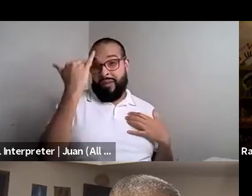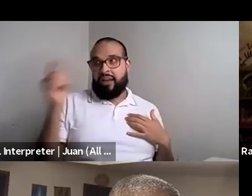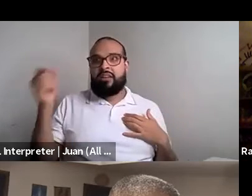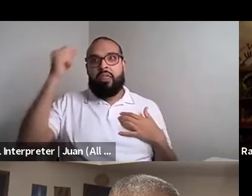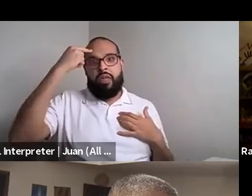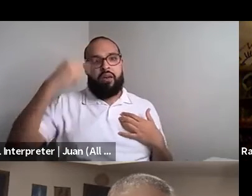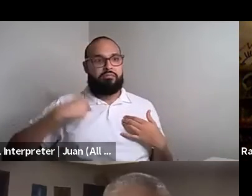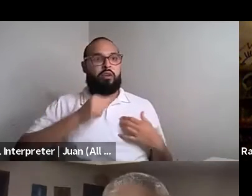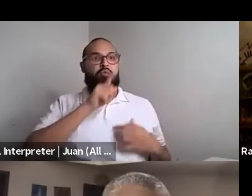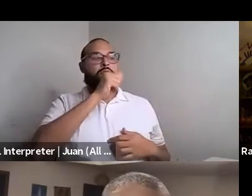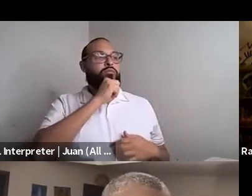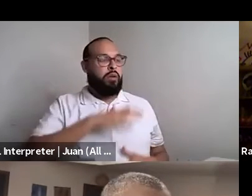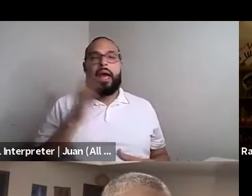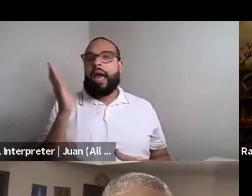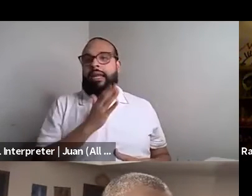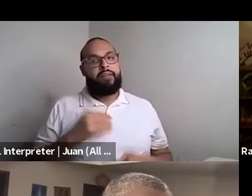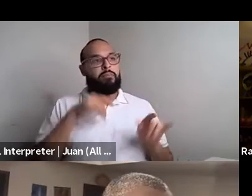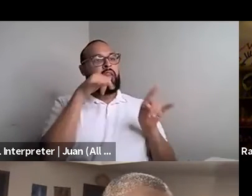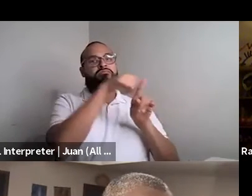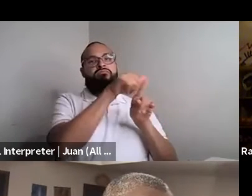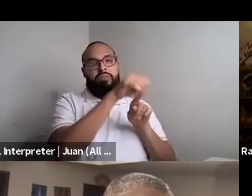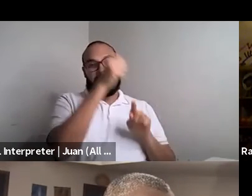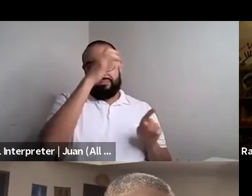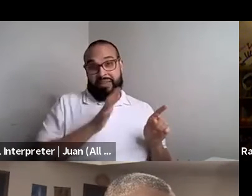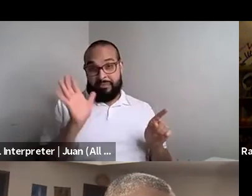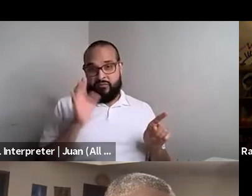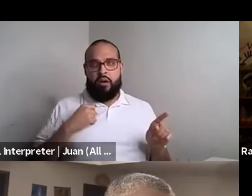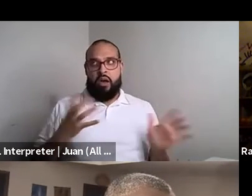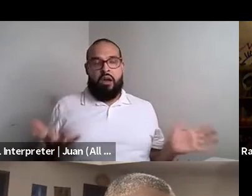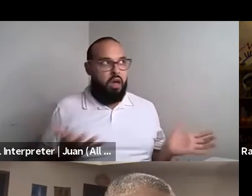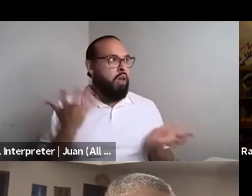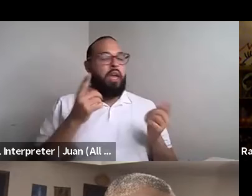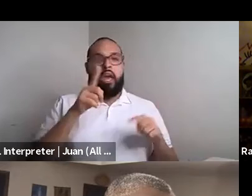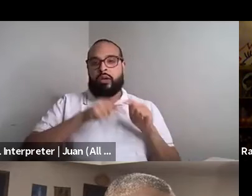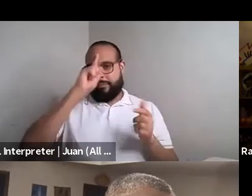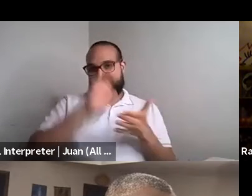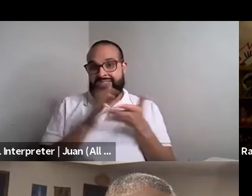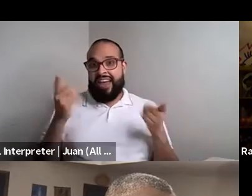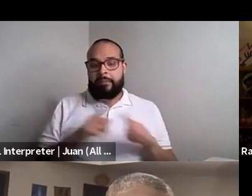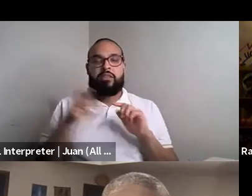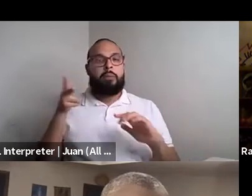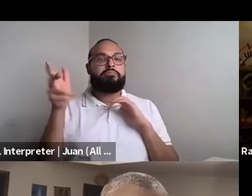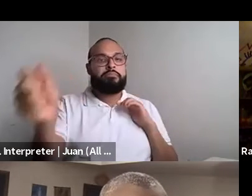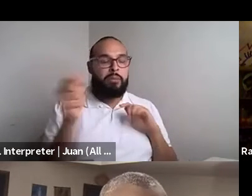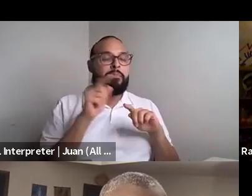Nahshon Anderson: I've never been accosted by men like that before and couldn't believe it. What's happening the track sped up and pass me disappearing for just a moment before returning